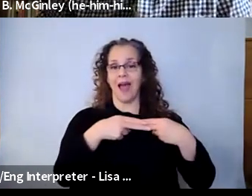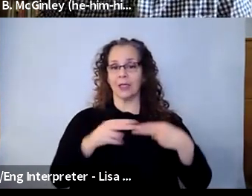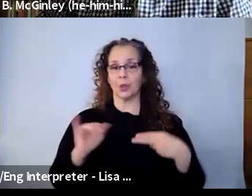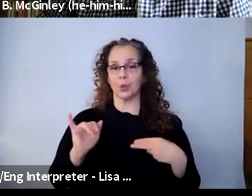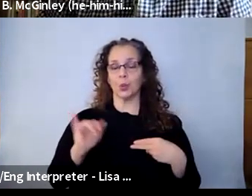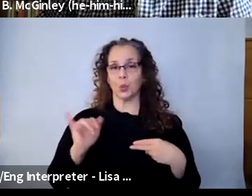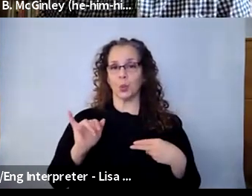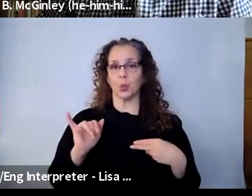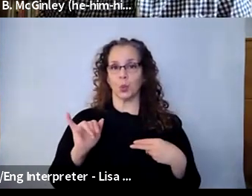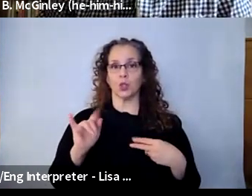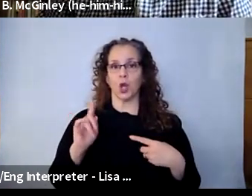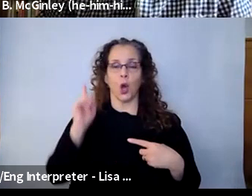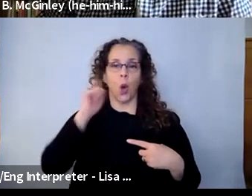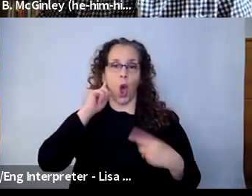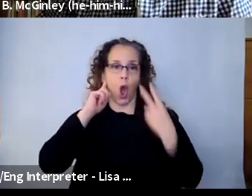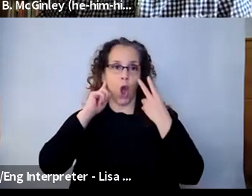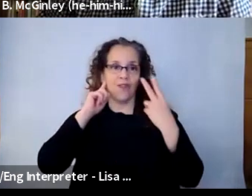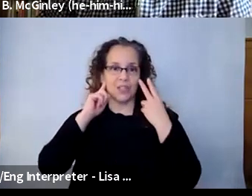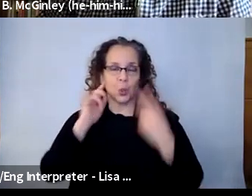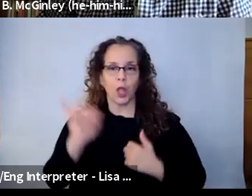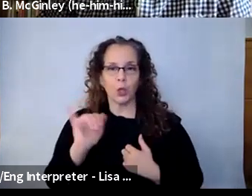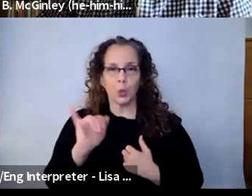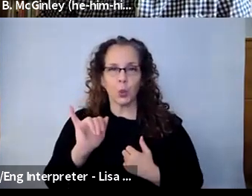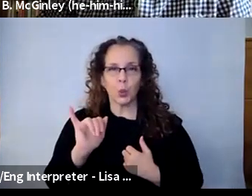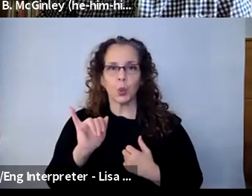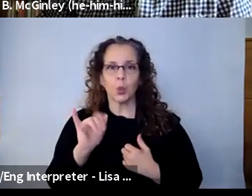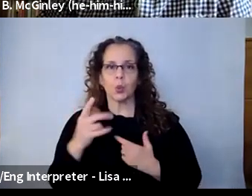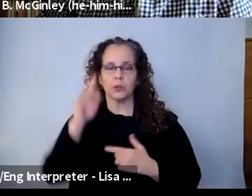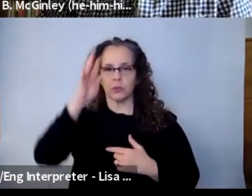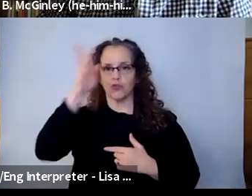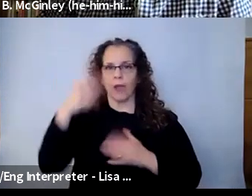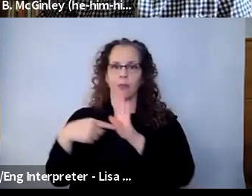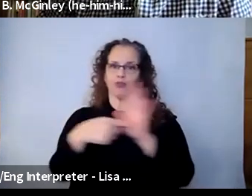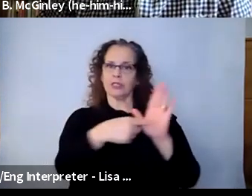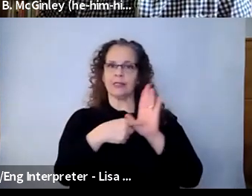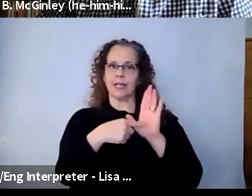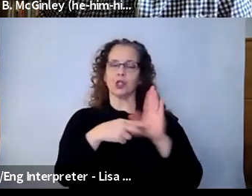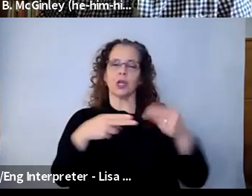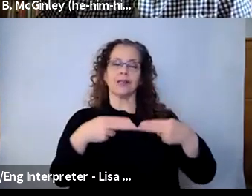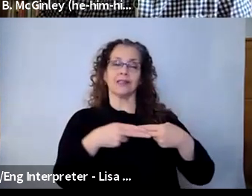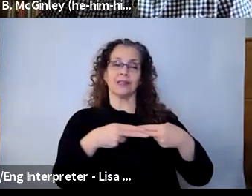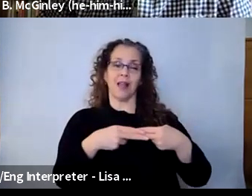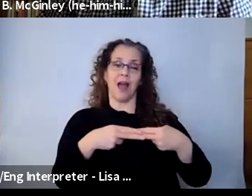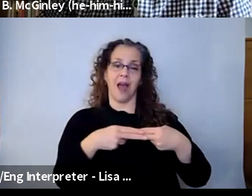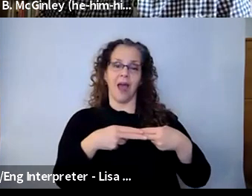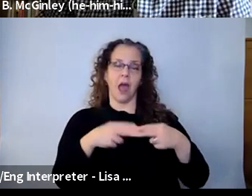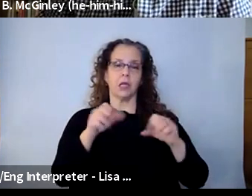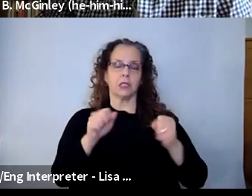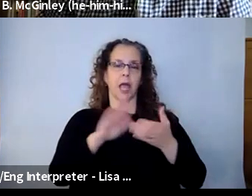visual components, or you're creating a presentation together, the slides can also be interactive so that kids can add